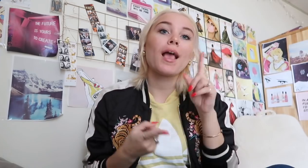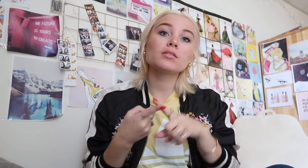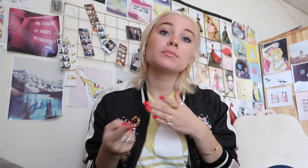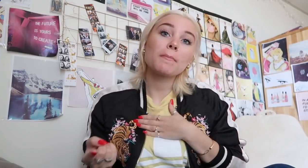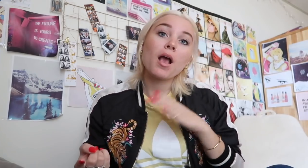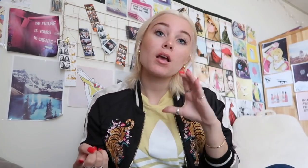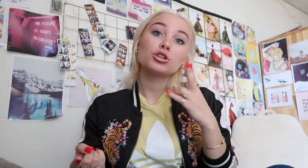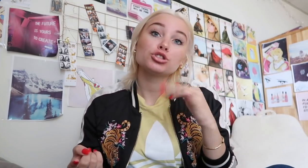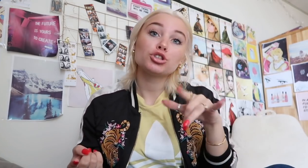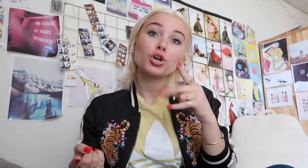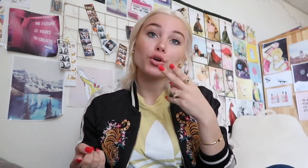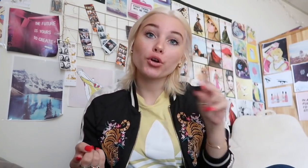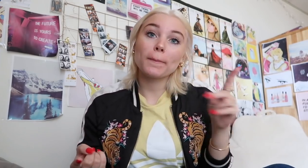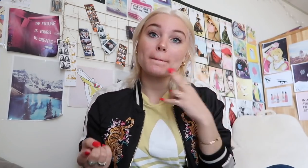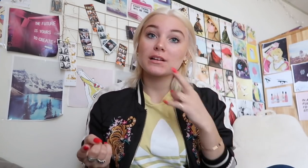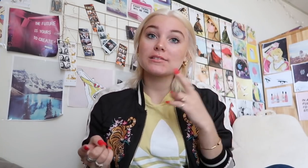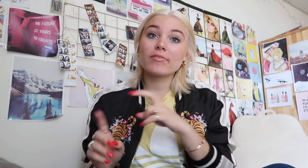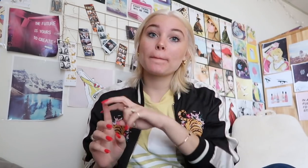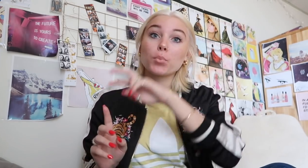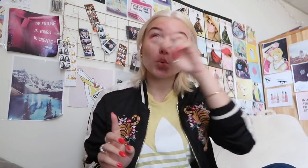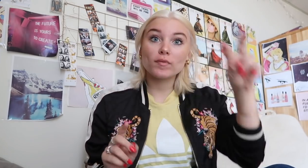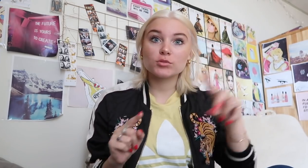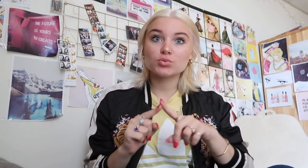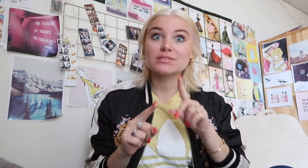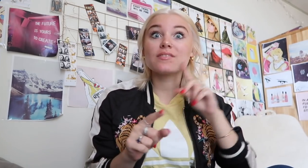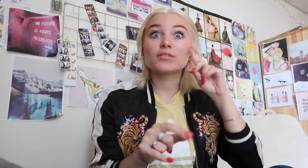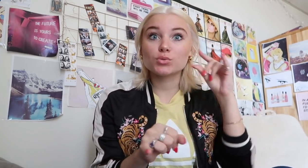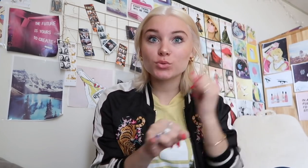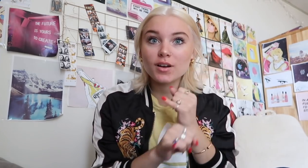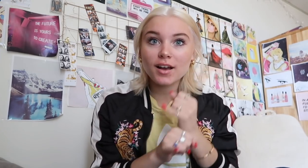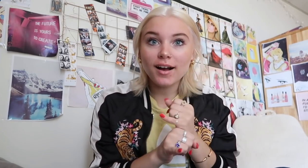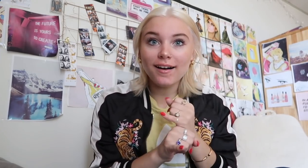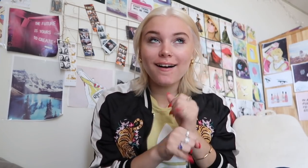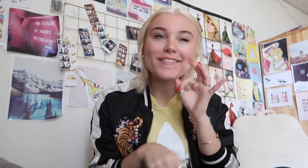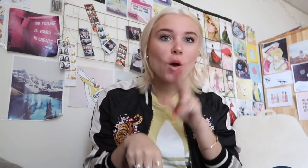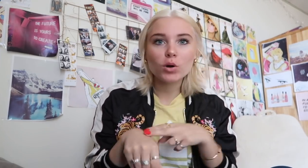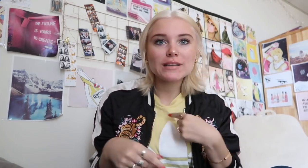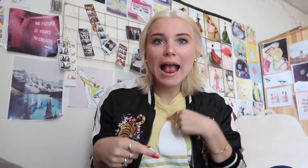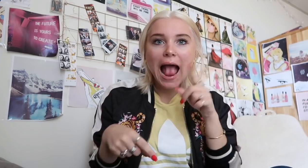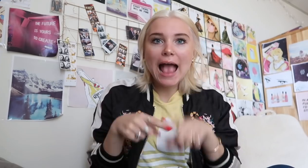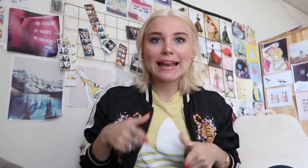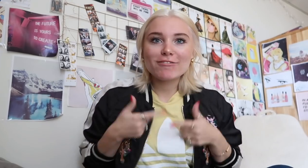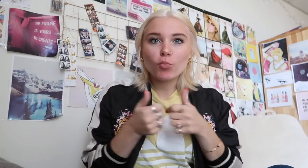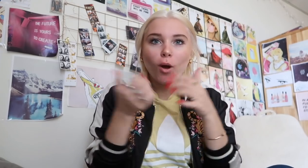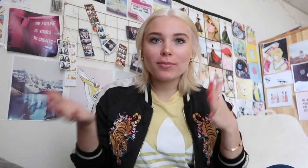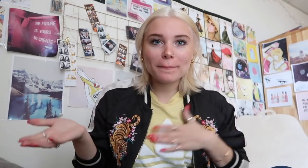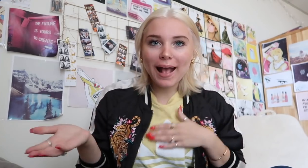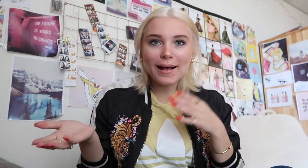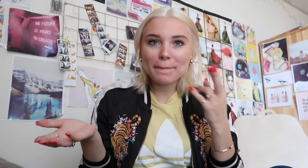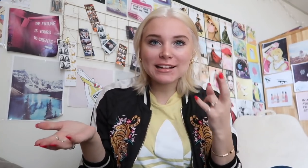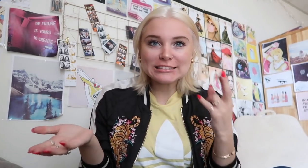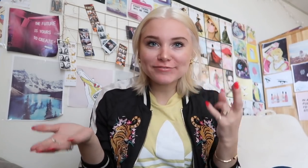yeah when my childhood best friend moved to deaf school of course I can't live without my own best friend so